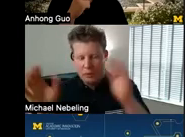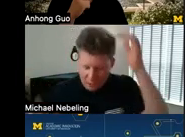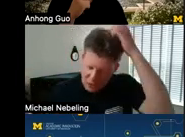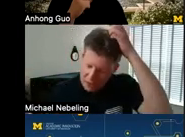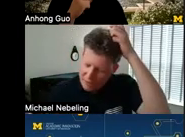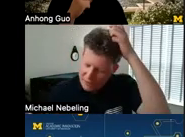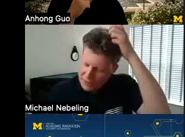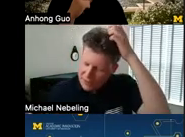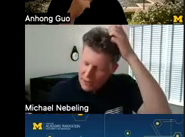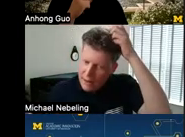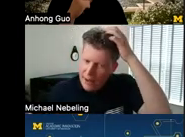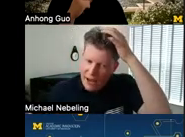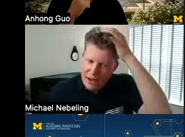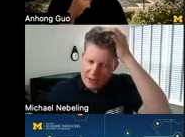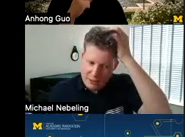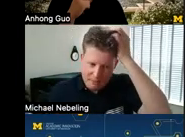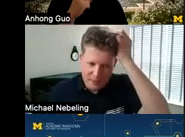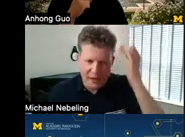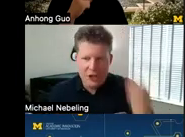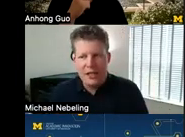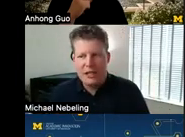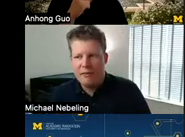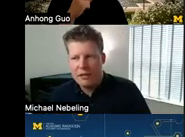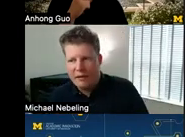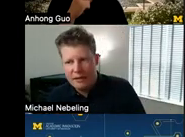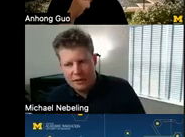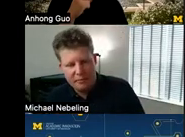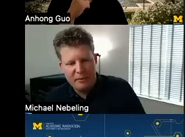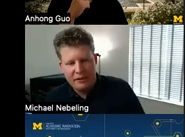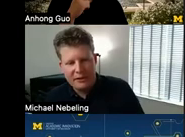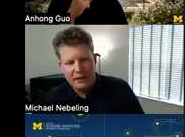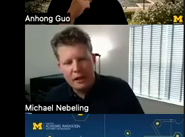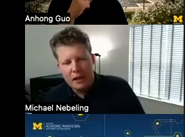we explored a lot of these things and i can share some of these references if people are interested